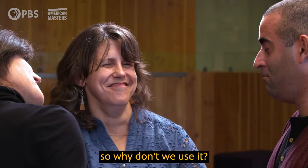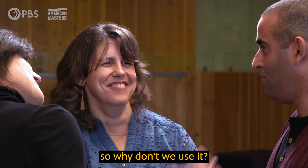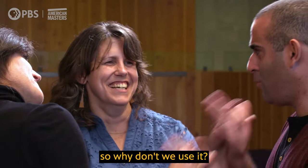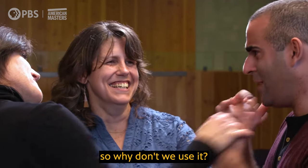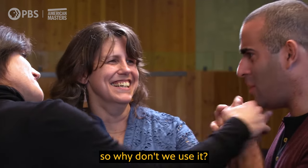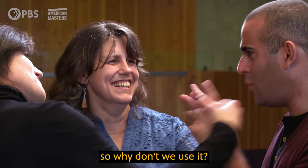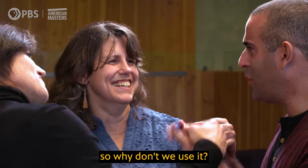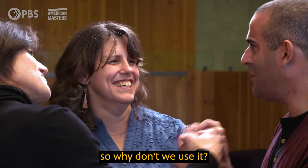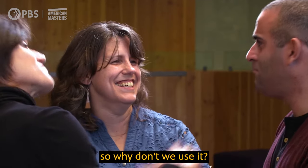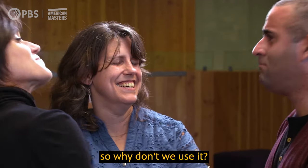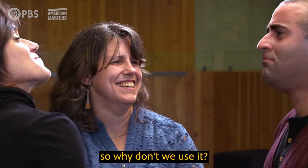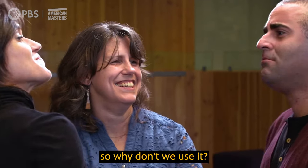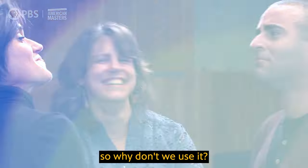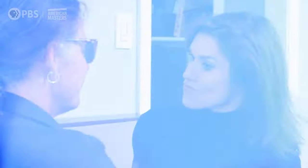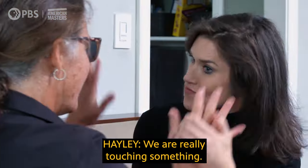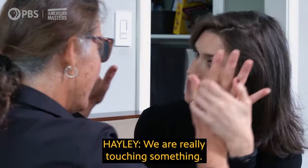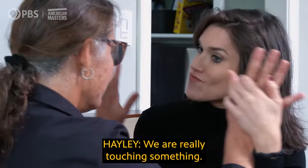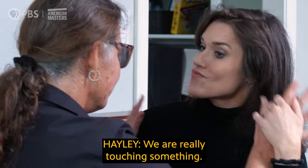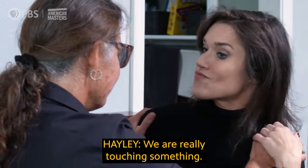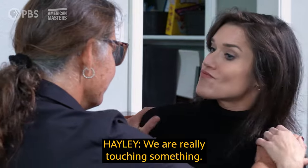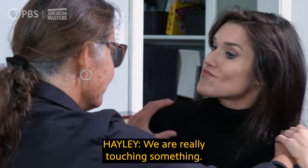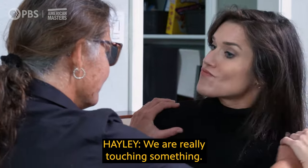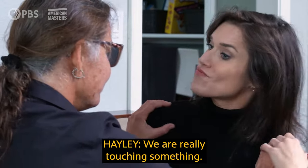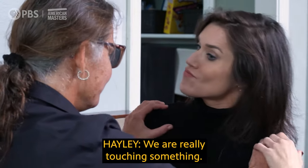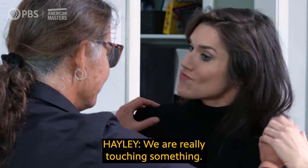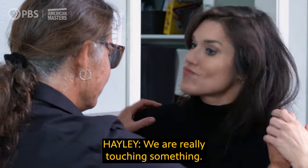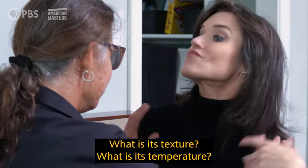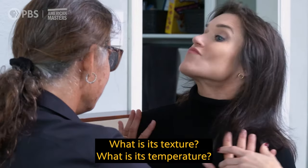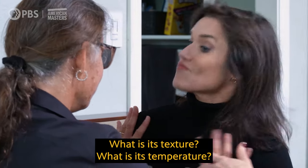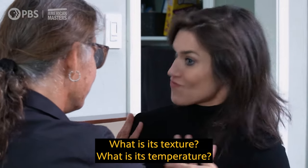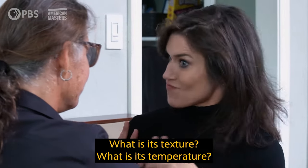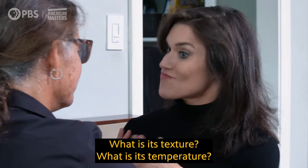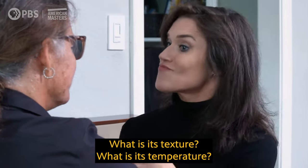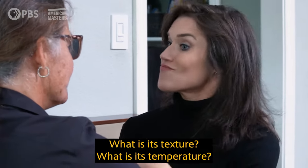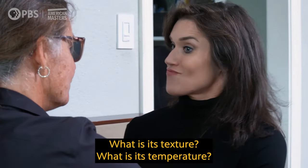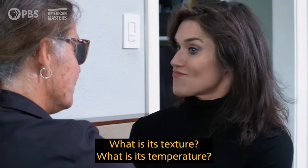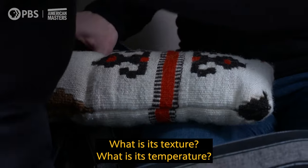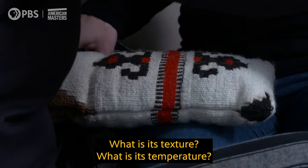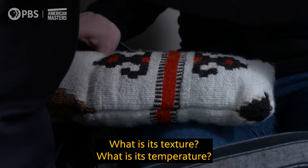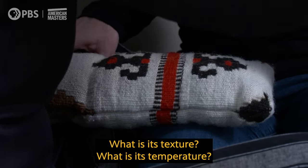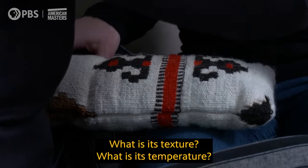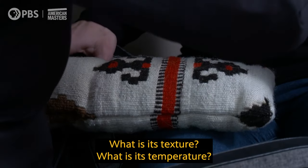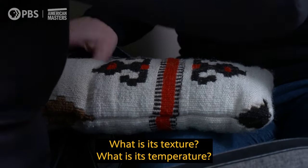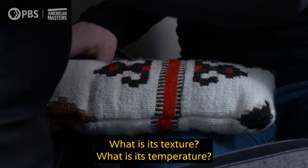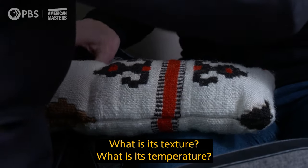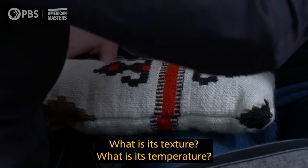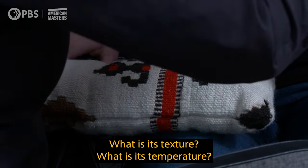so why don't we use it? We are really touching something. What is its texture? What is its temperature?